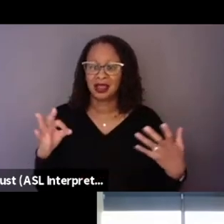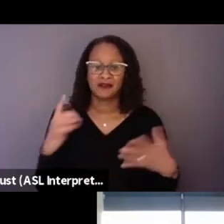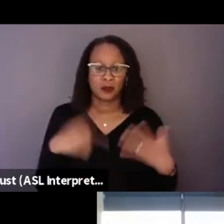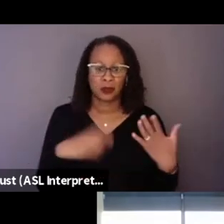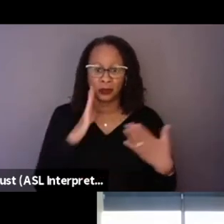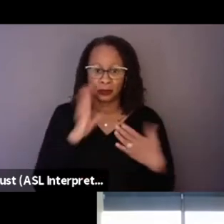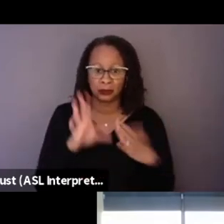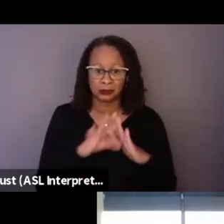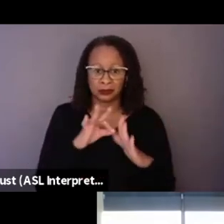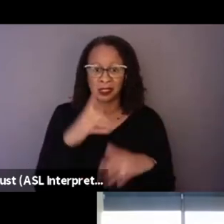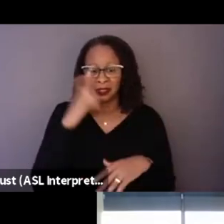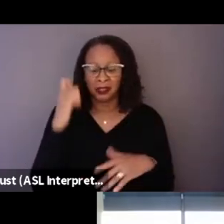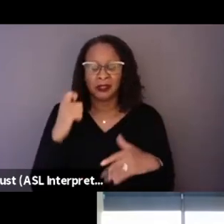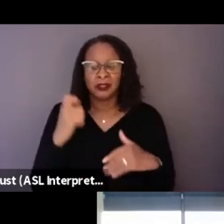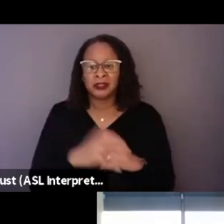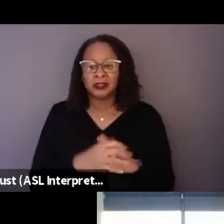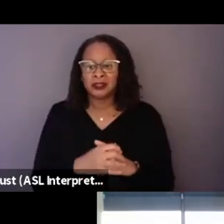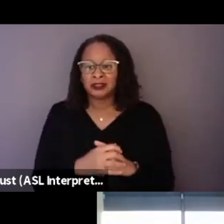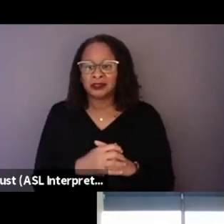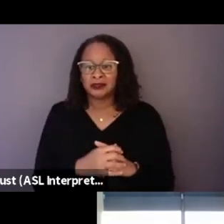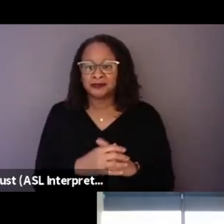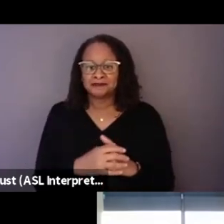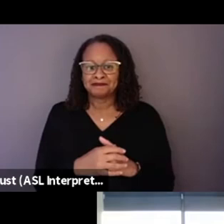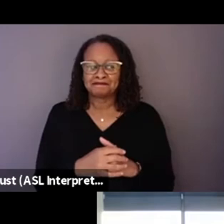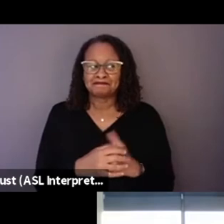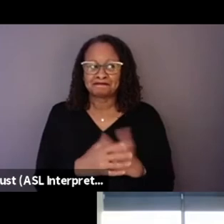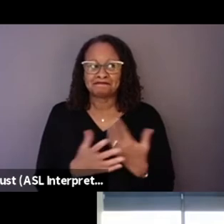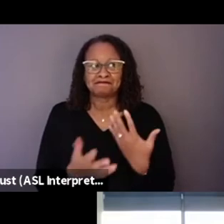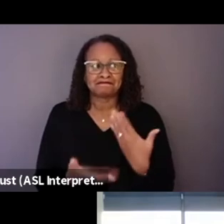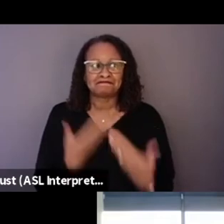because we'd spent almost two years researching